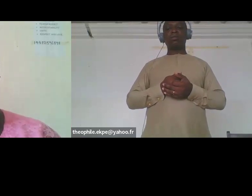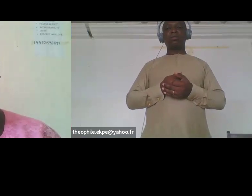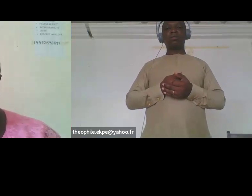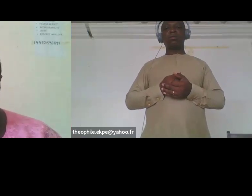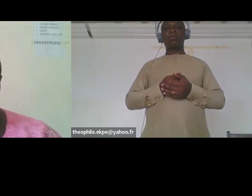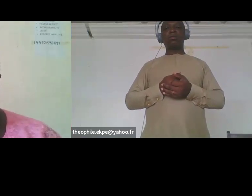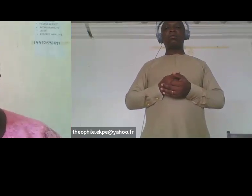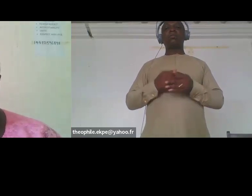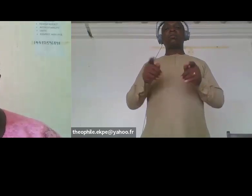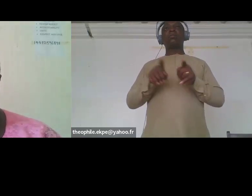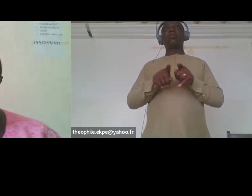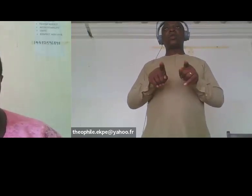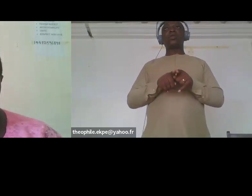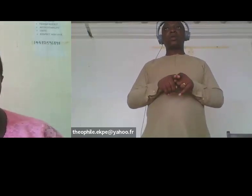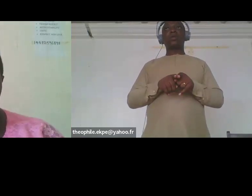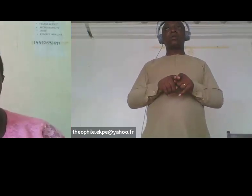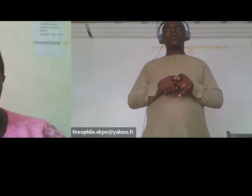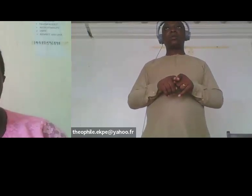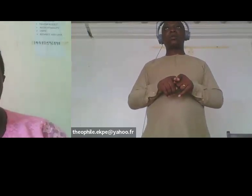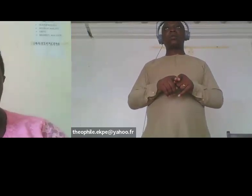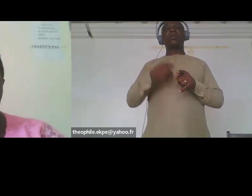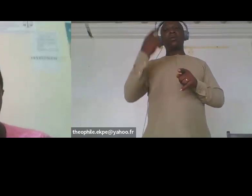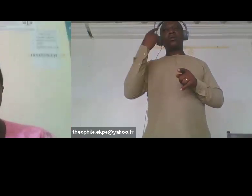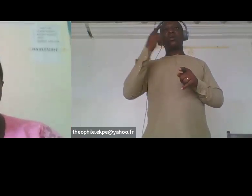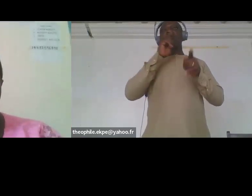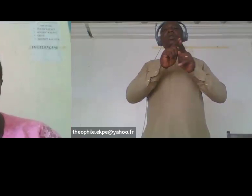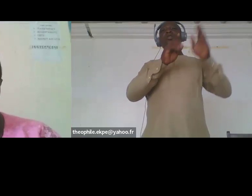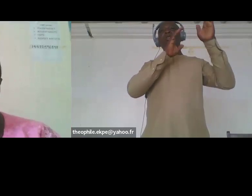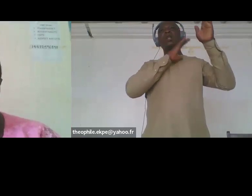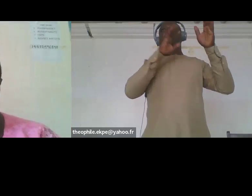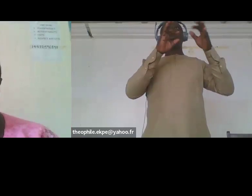sunscreen for the albinos and all the categories of women